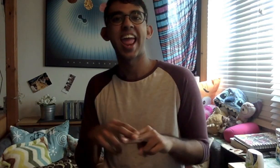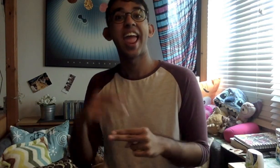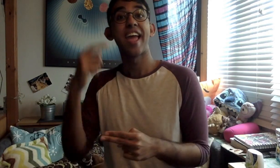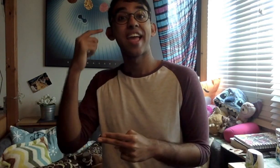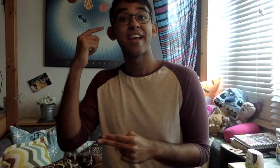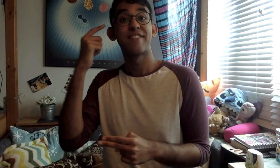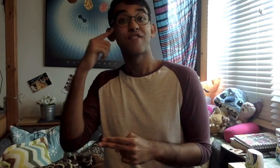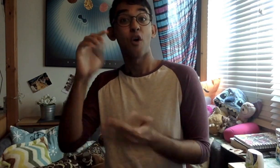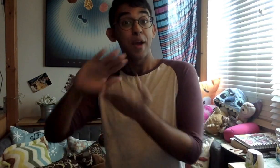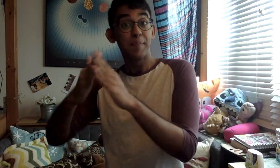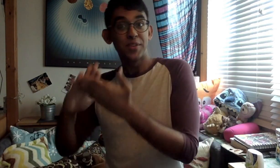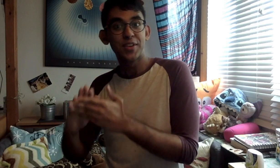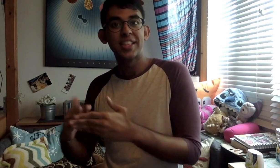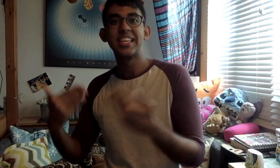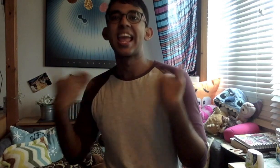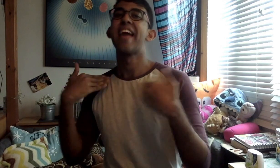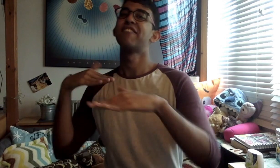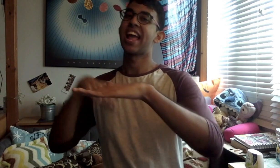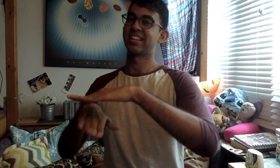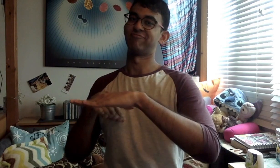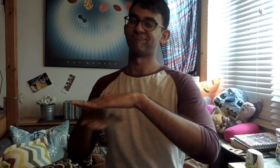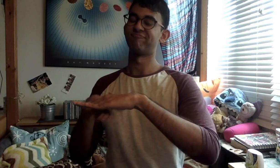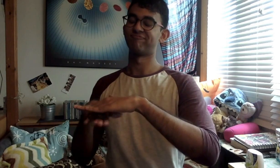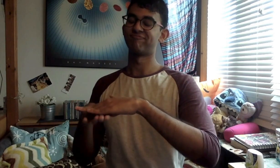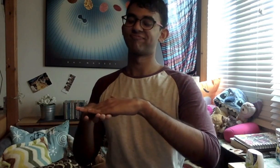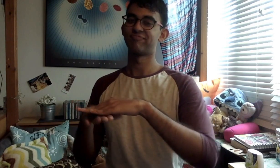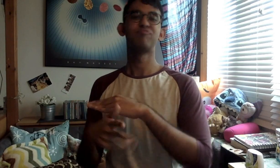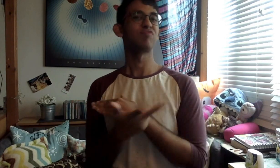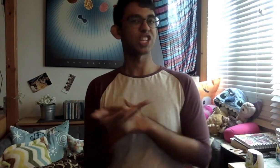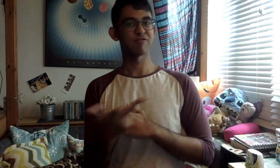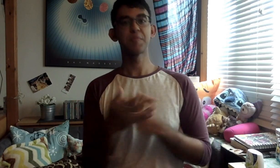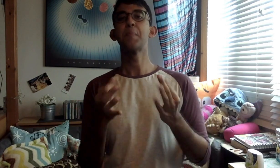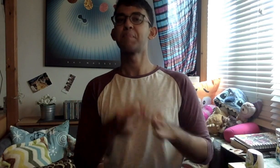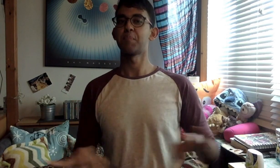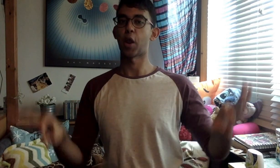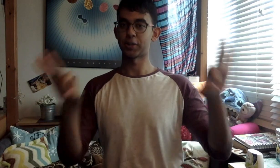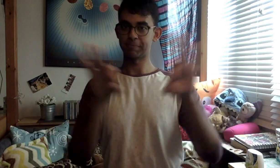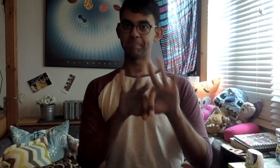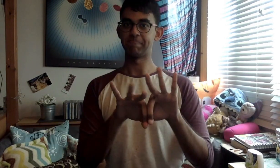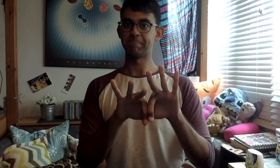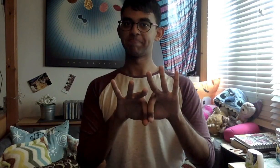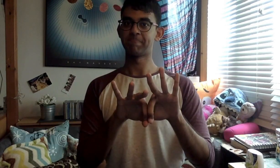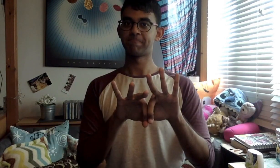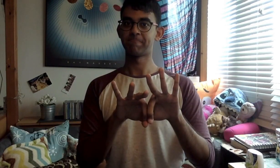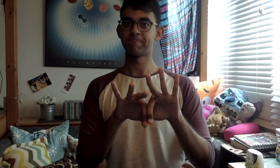and for the community in general, we'll have greater accessibility. These are important things to have.